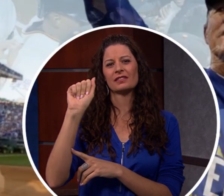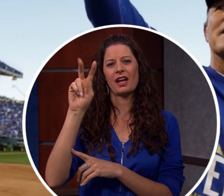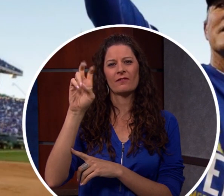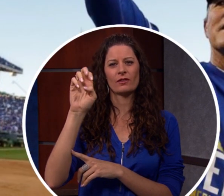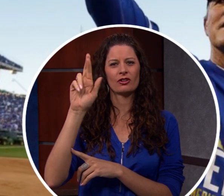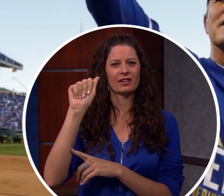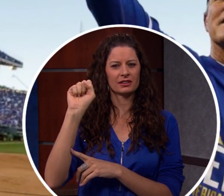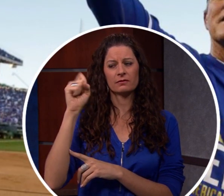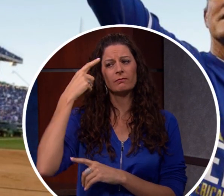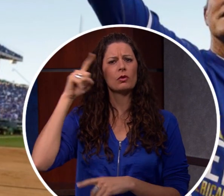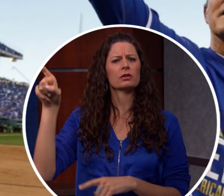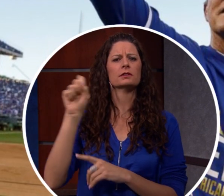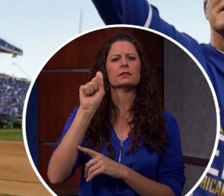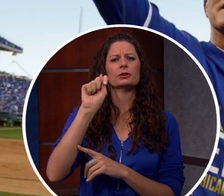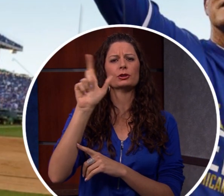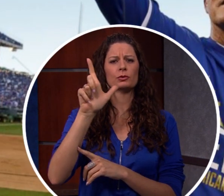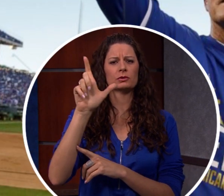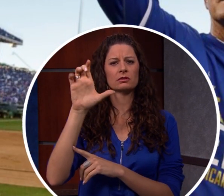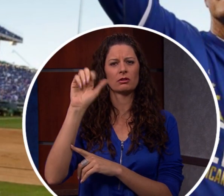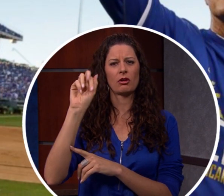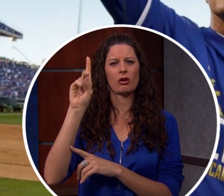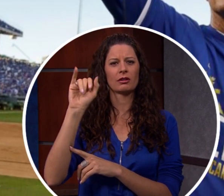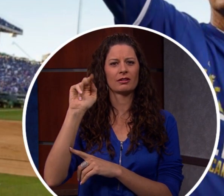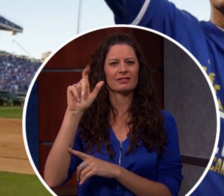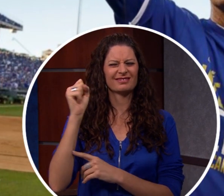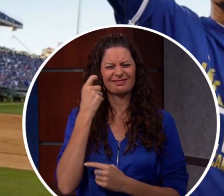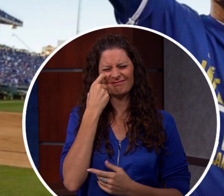the recent death of St. Louis Cardinals’ Oscar Taveras.